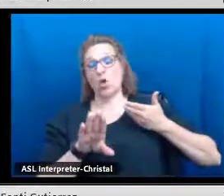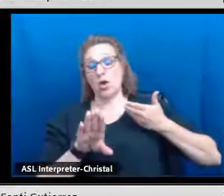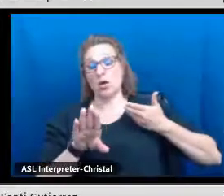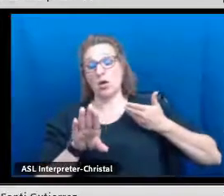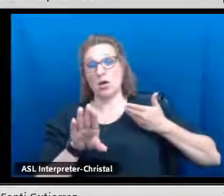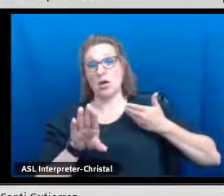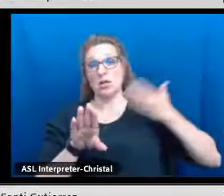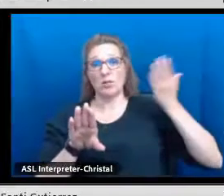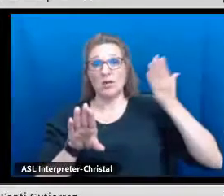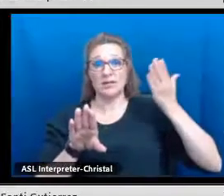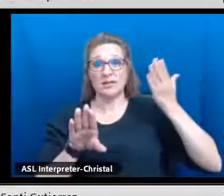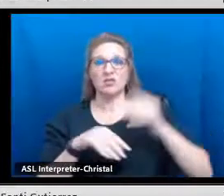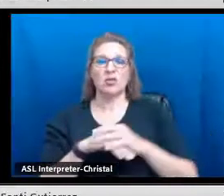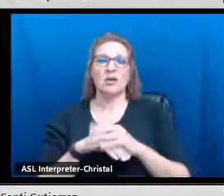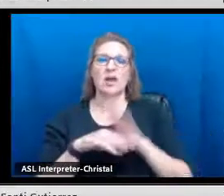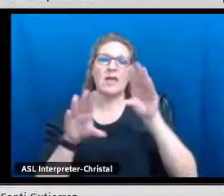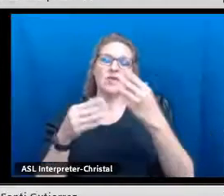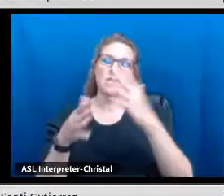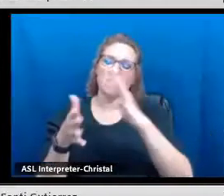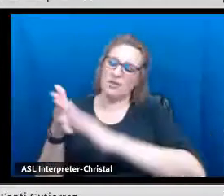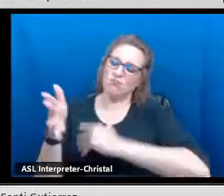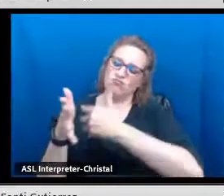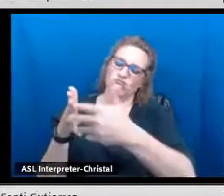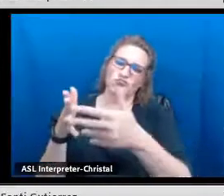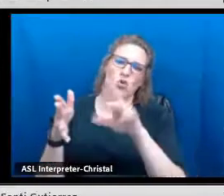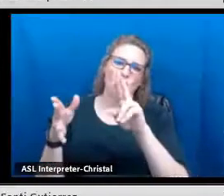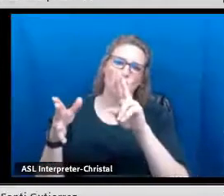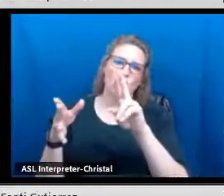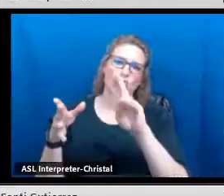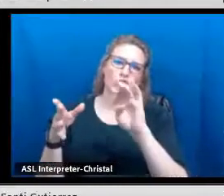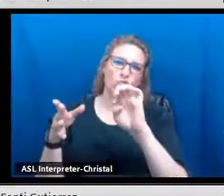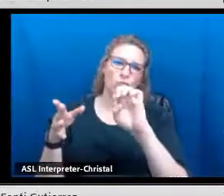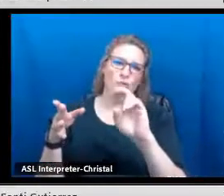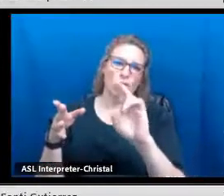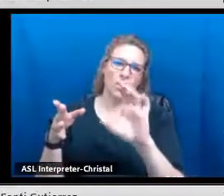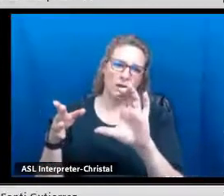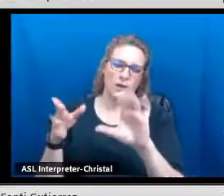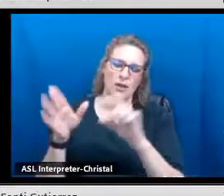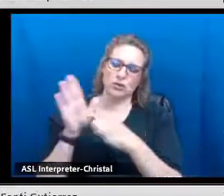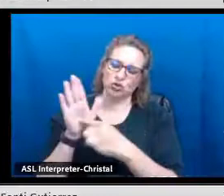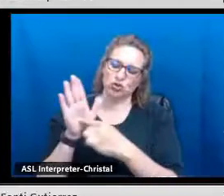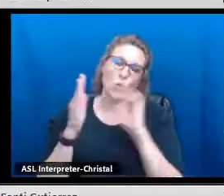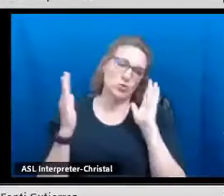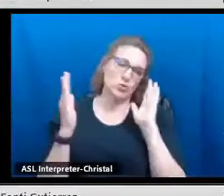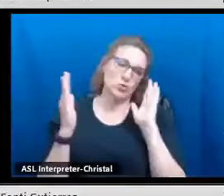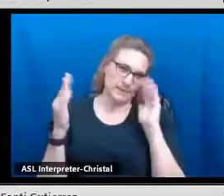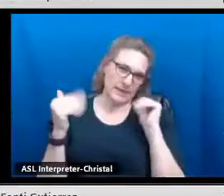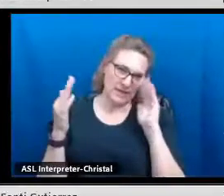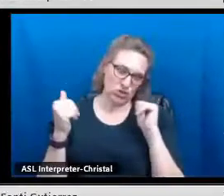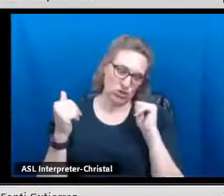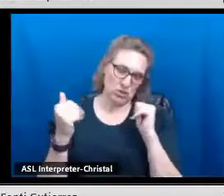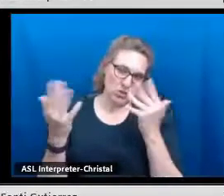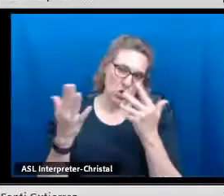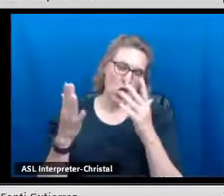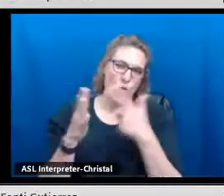The students are given a topic ahead of time obviously, and they're given the rubric that